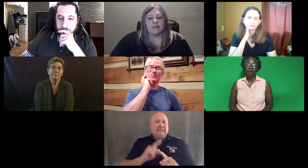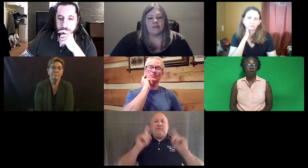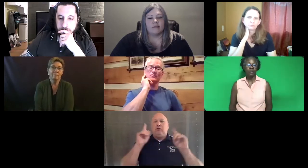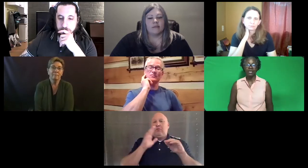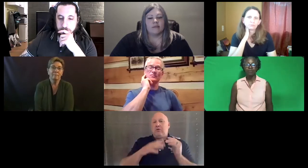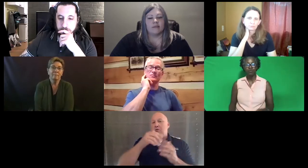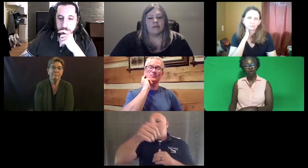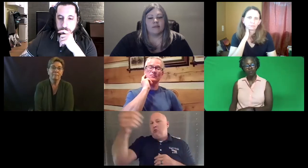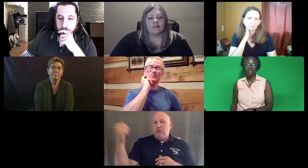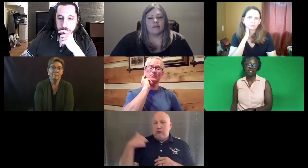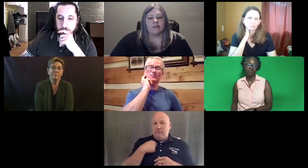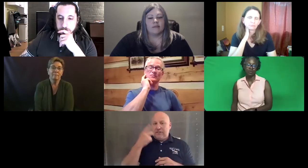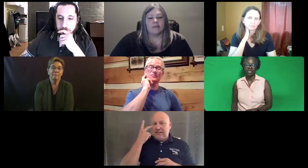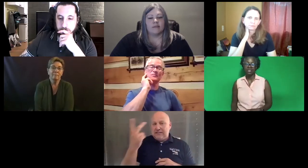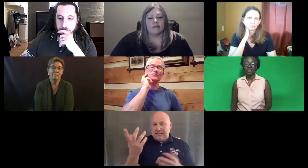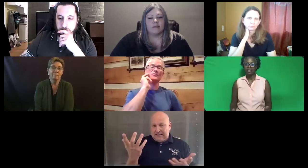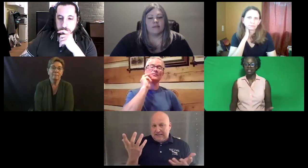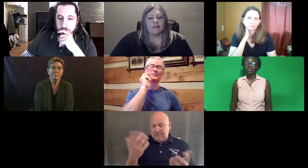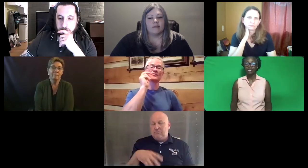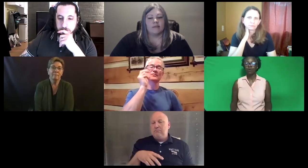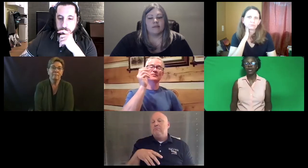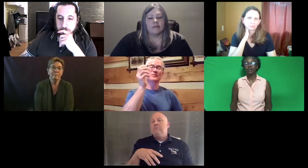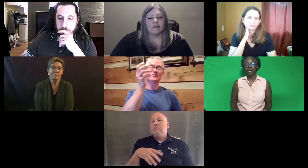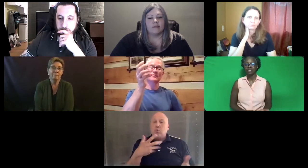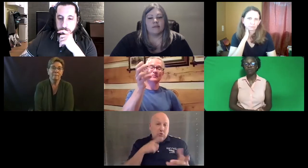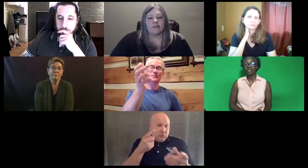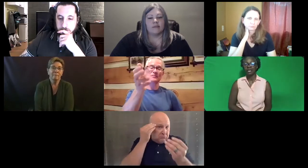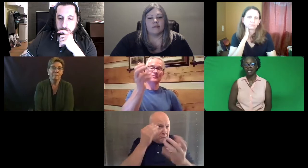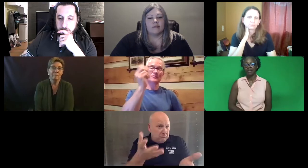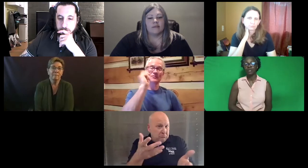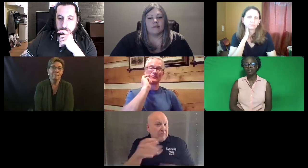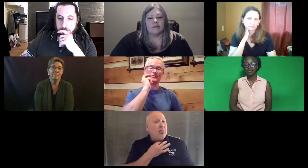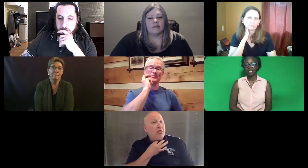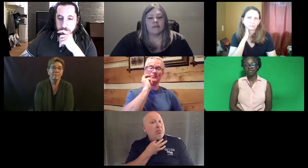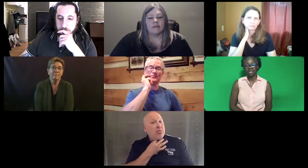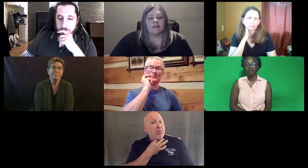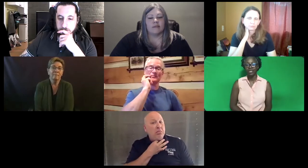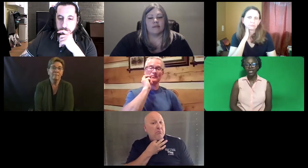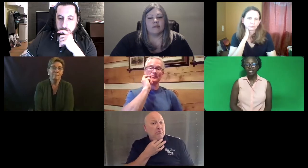Or take the performance test first. It's different than the way it has been in other places that I've seen.